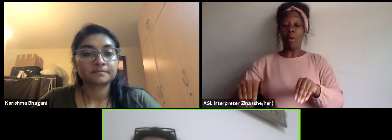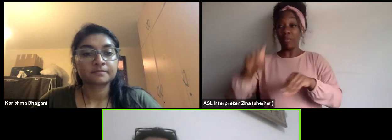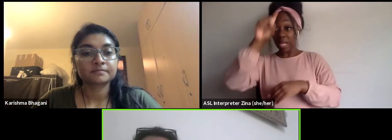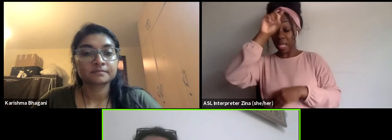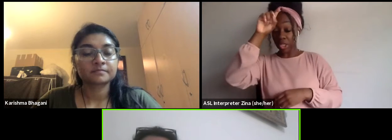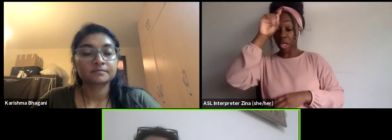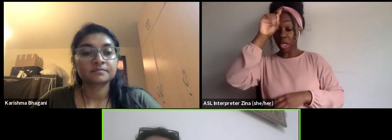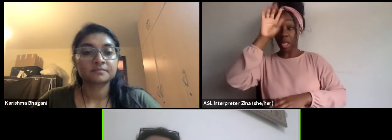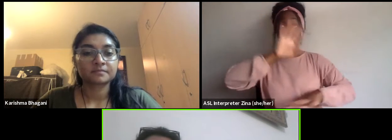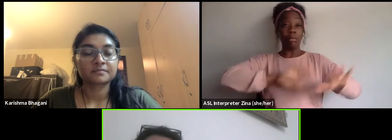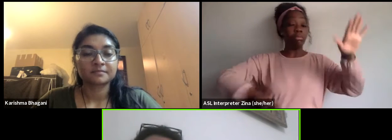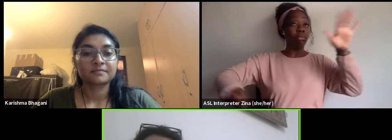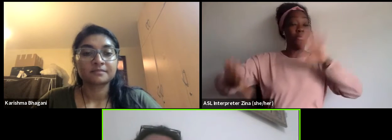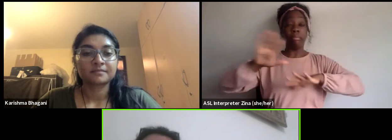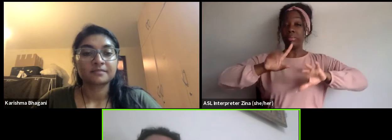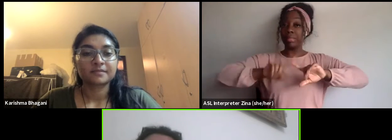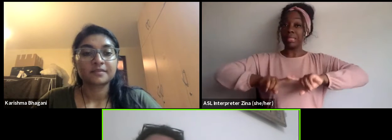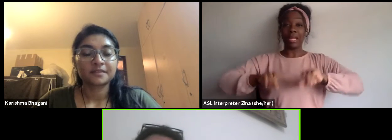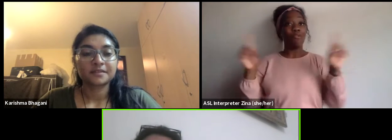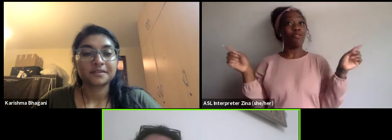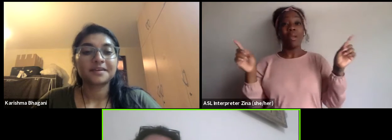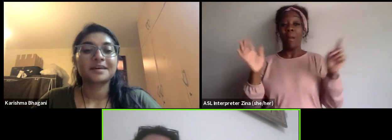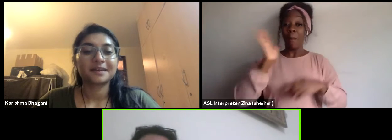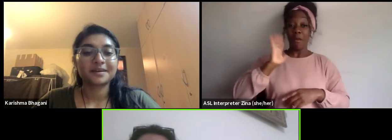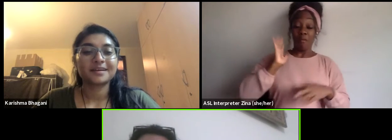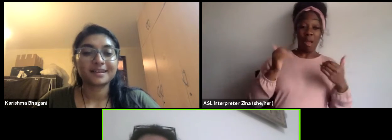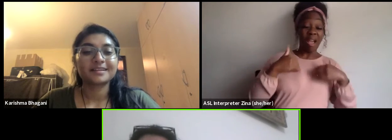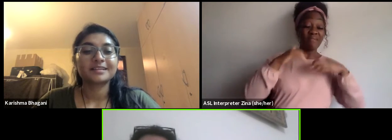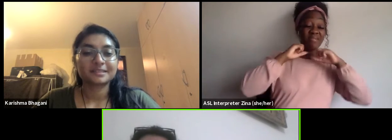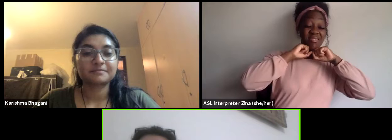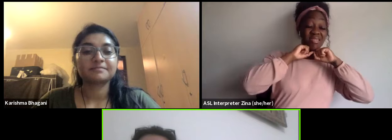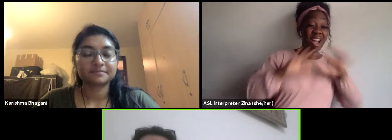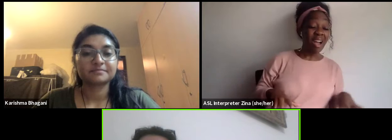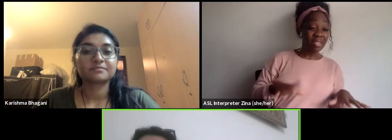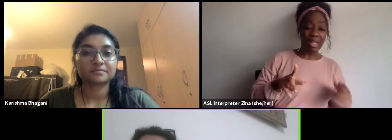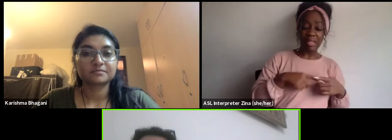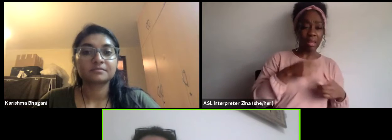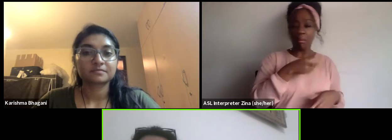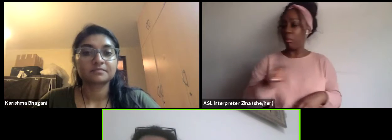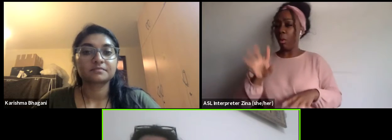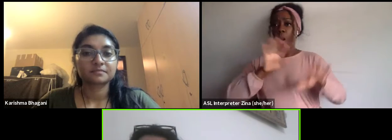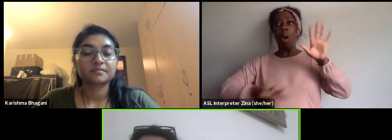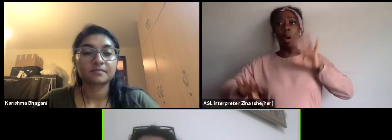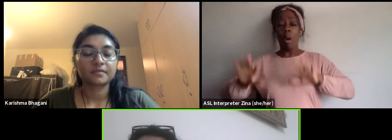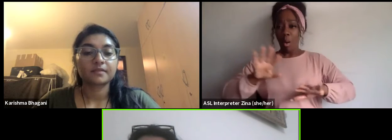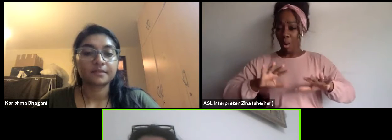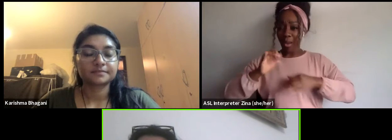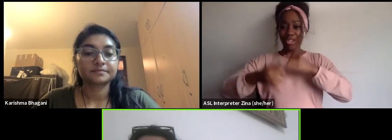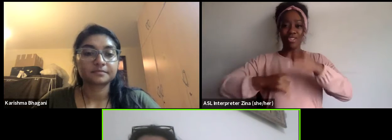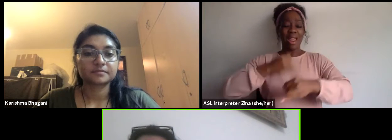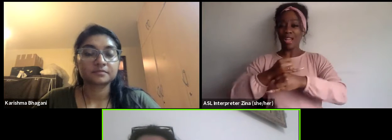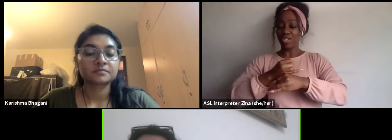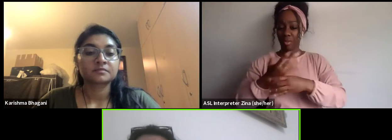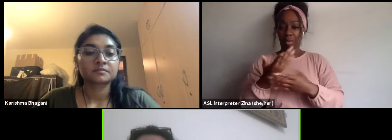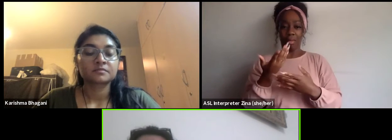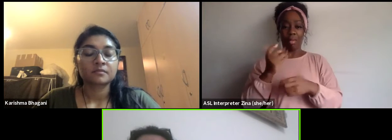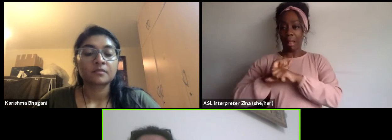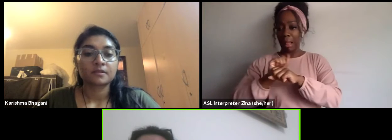like I went from nothing to wall and the international corporation, international big, international funding program funding.